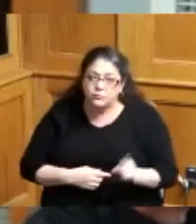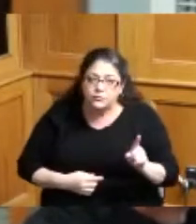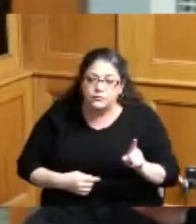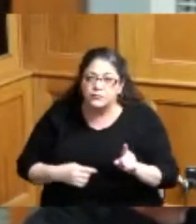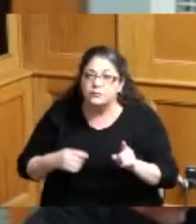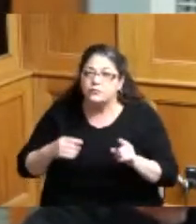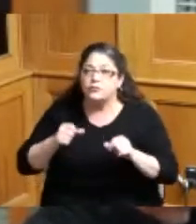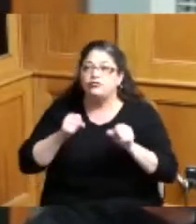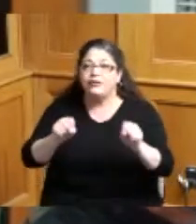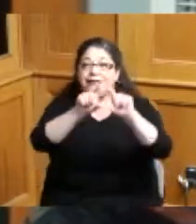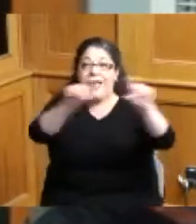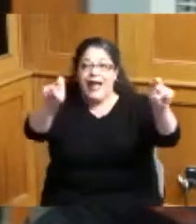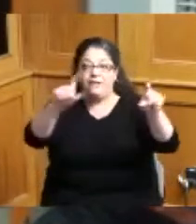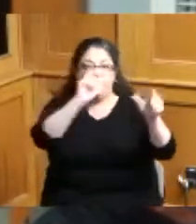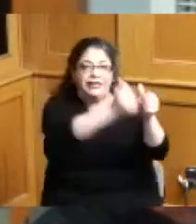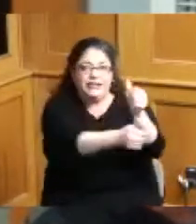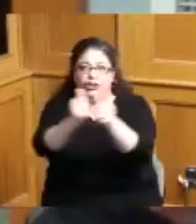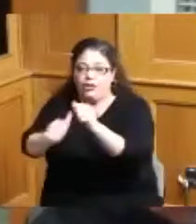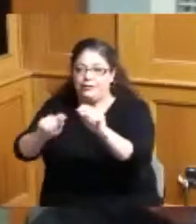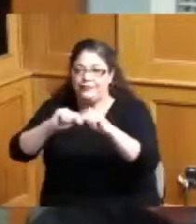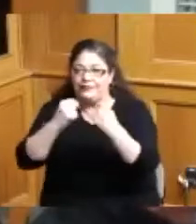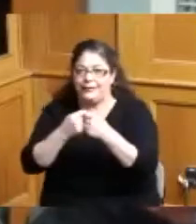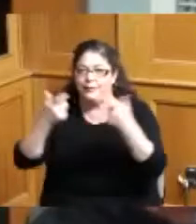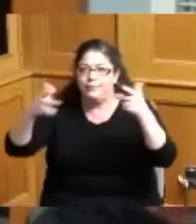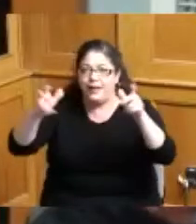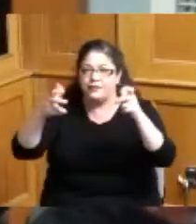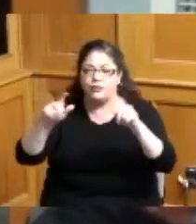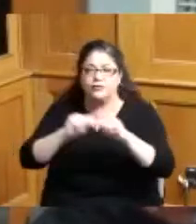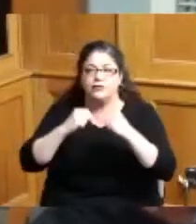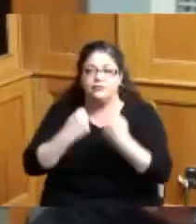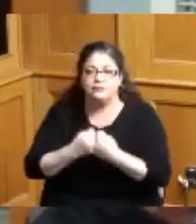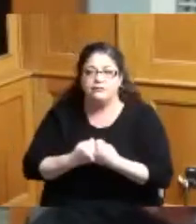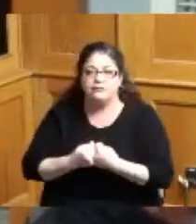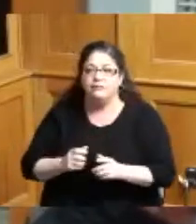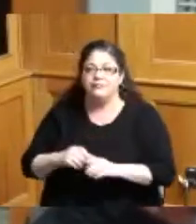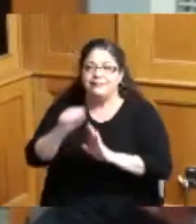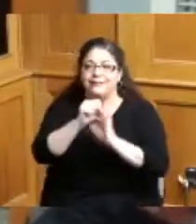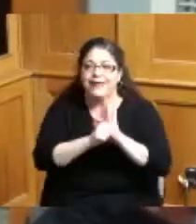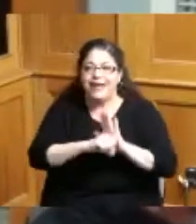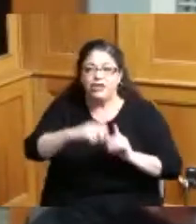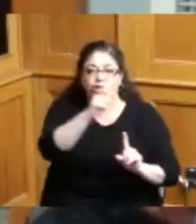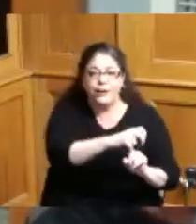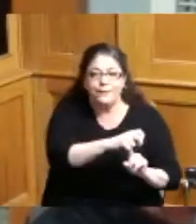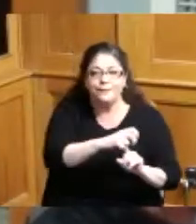sign a street sign for the these basketball teams these state champs because it's important because